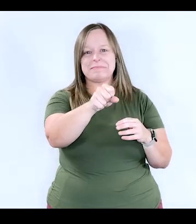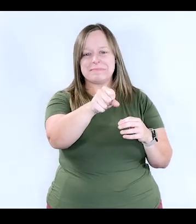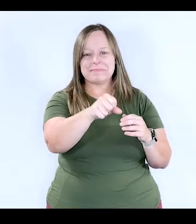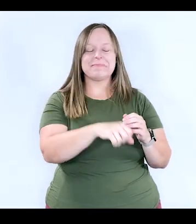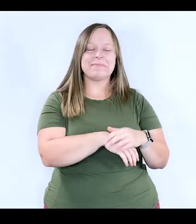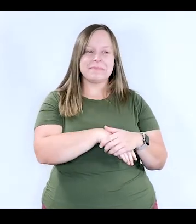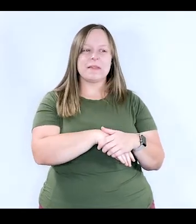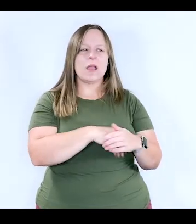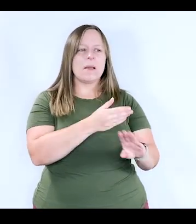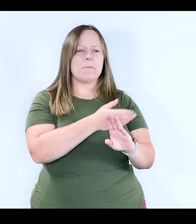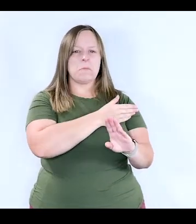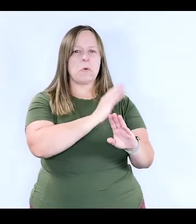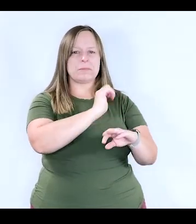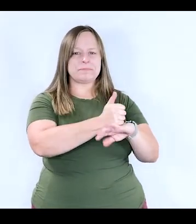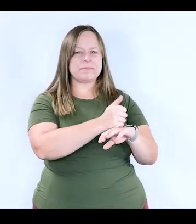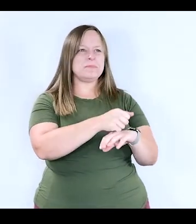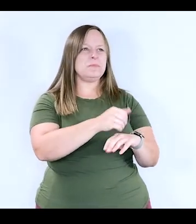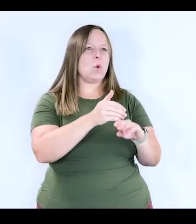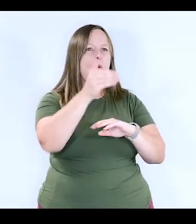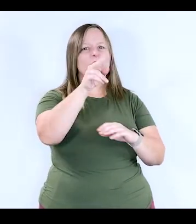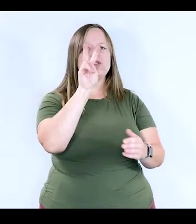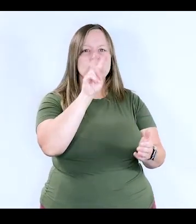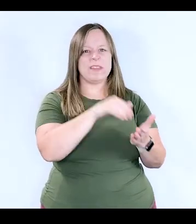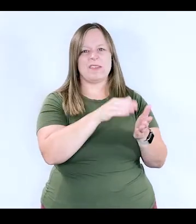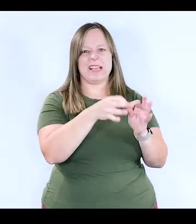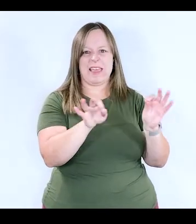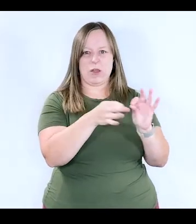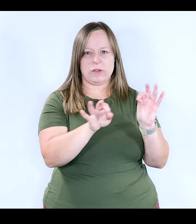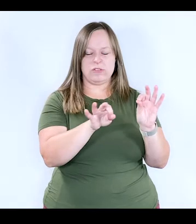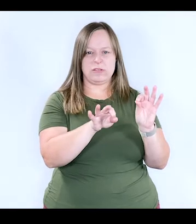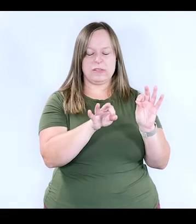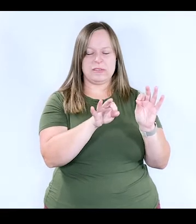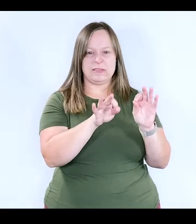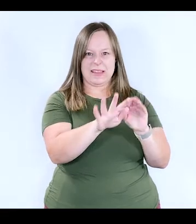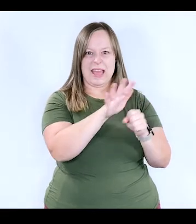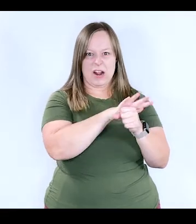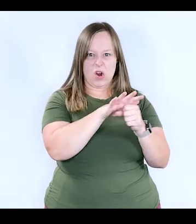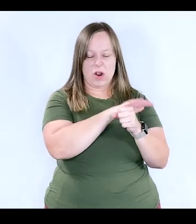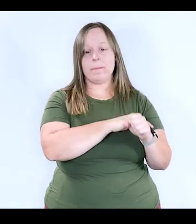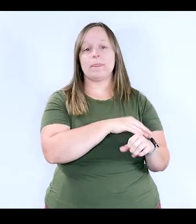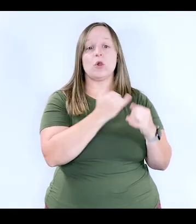Pre-colonization, there were over 2,000 languages spoken in Latin America.